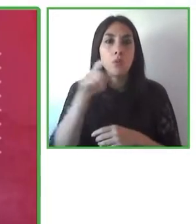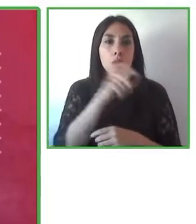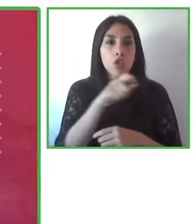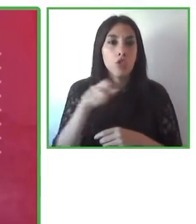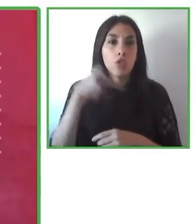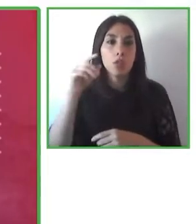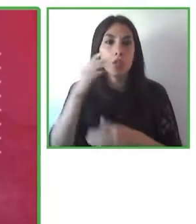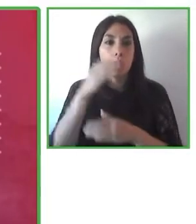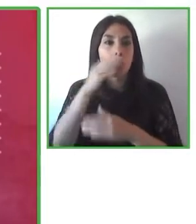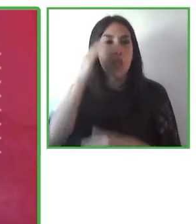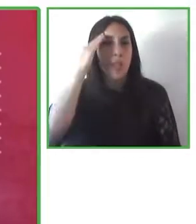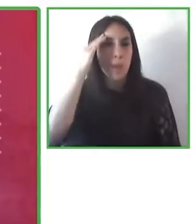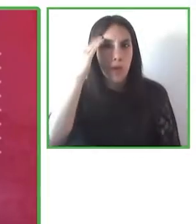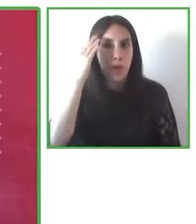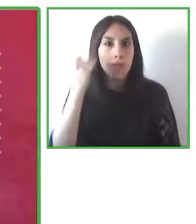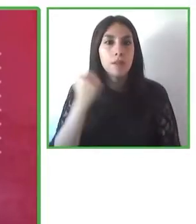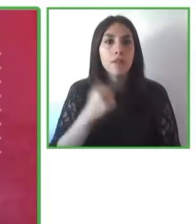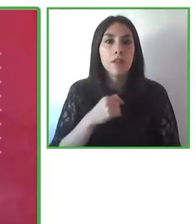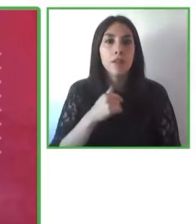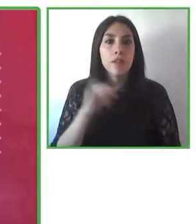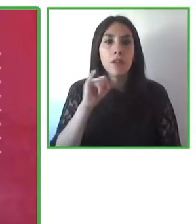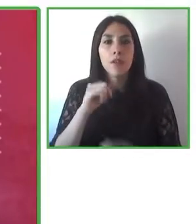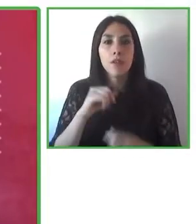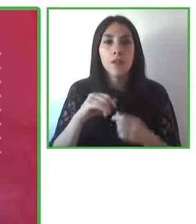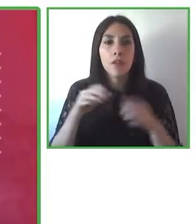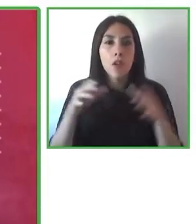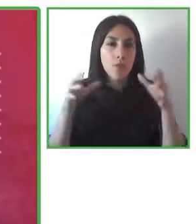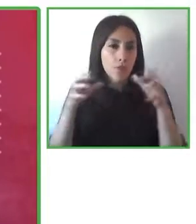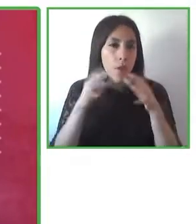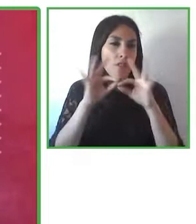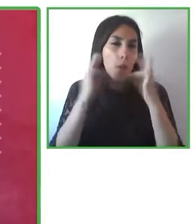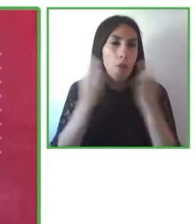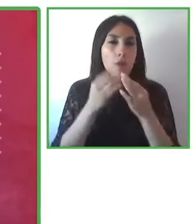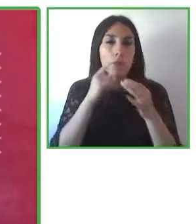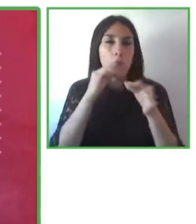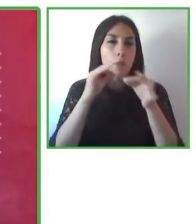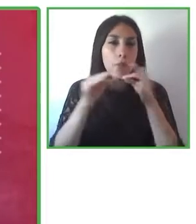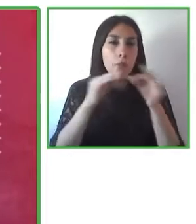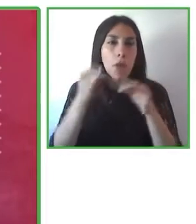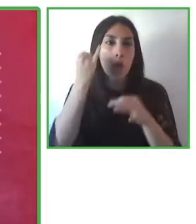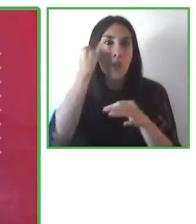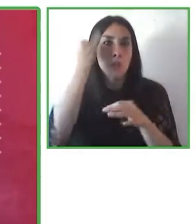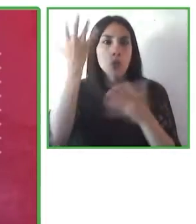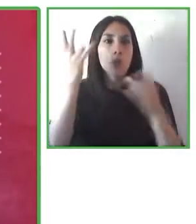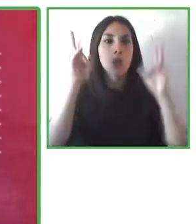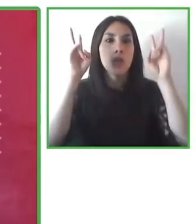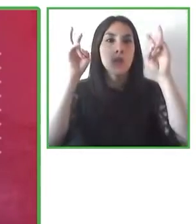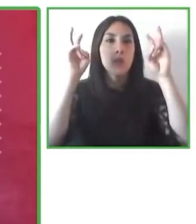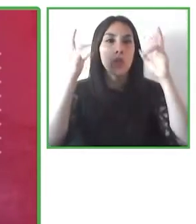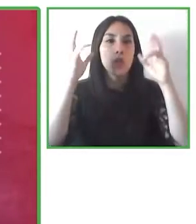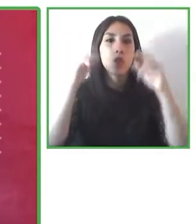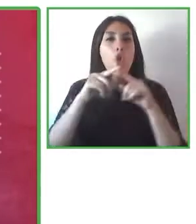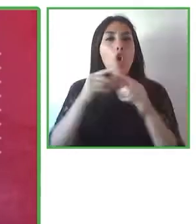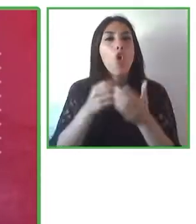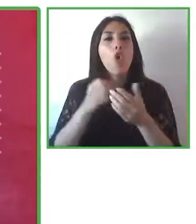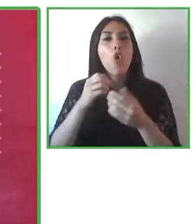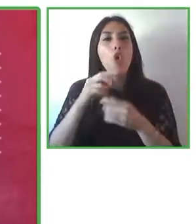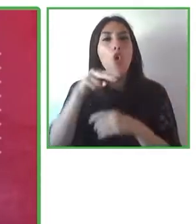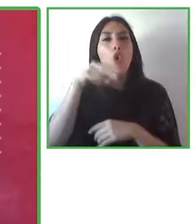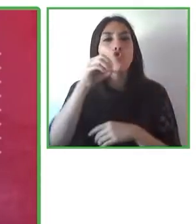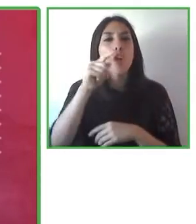he will talk about the initiatives of news in easy reading in simple language in clear language